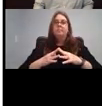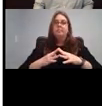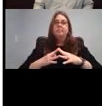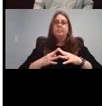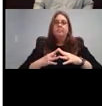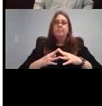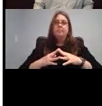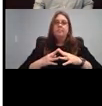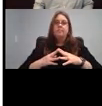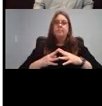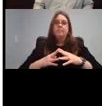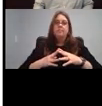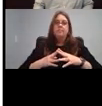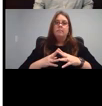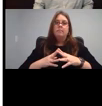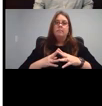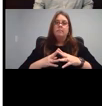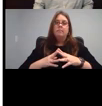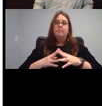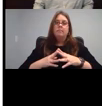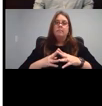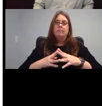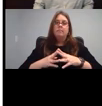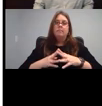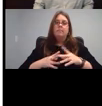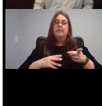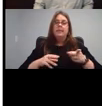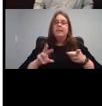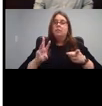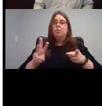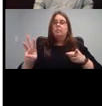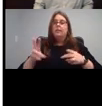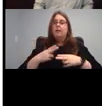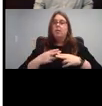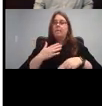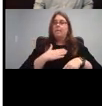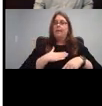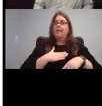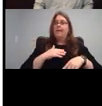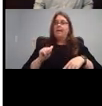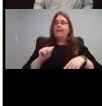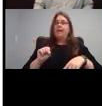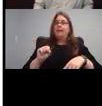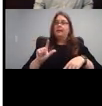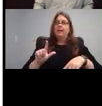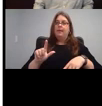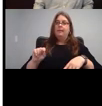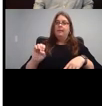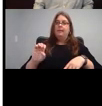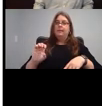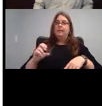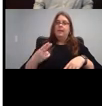this website called my AFL tech COMM And they have free